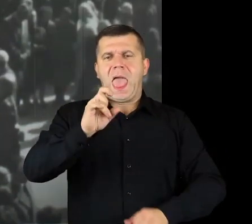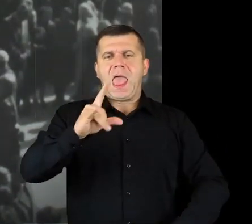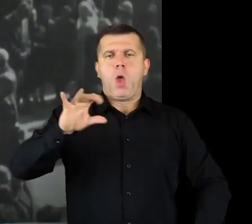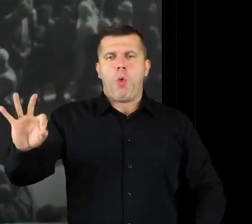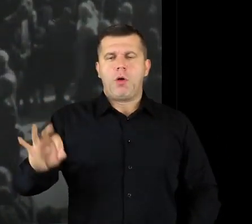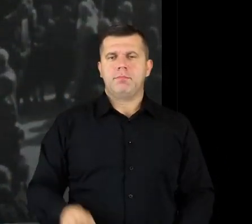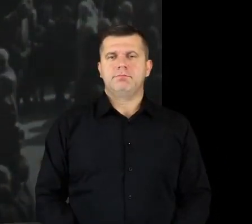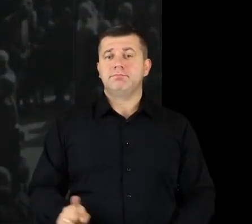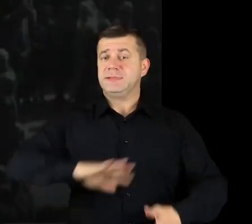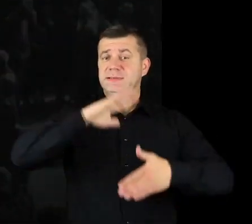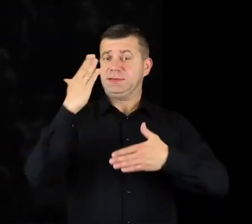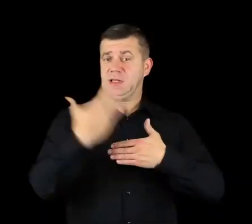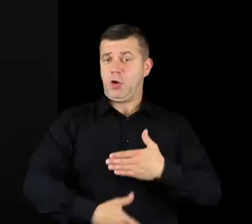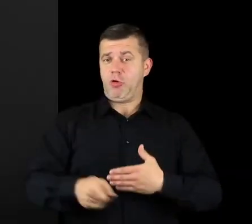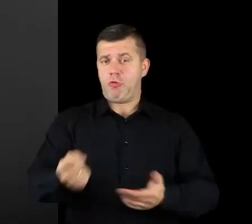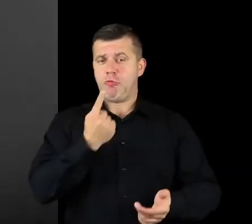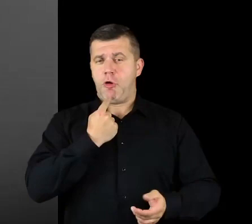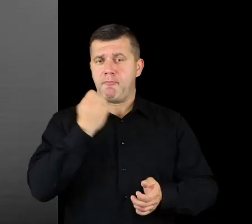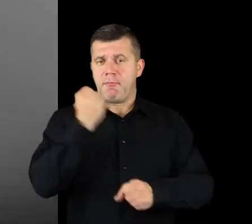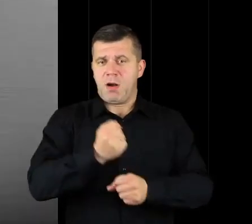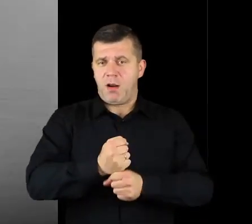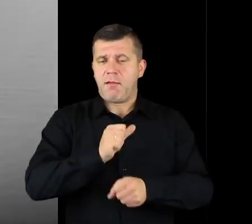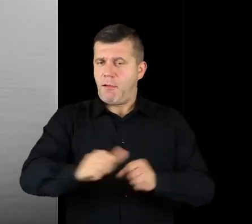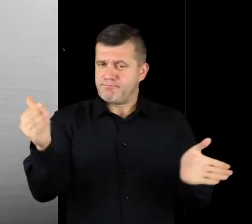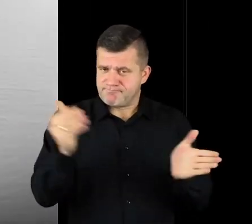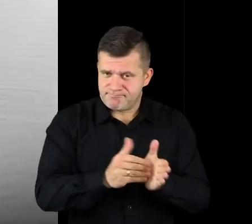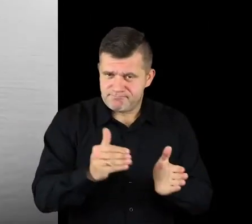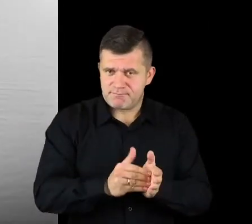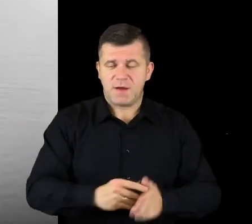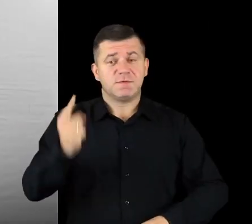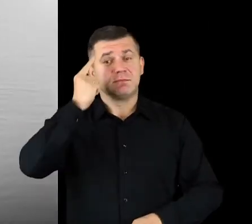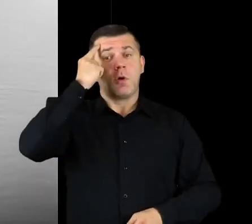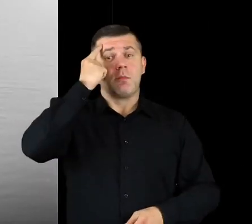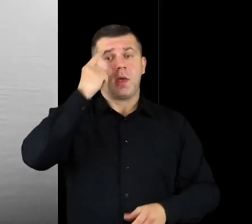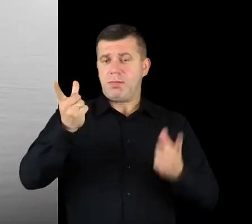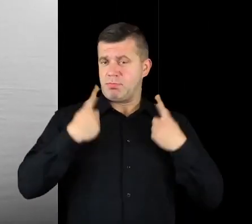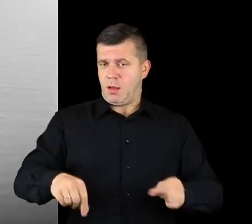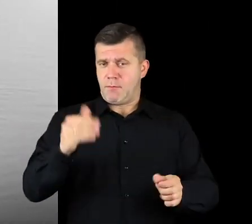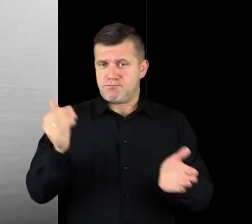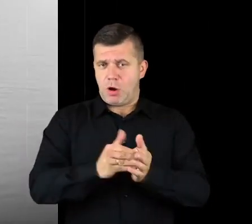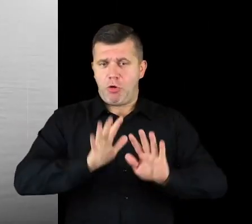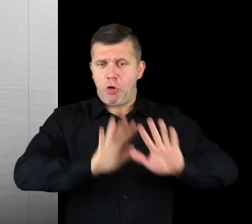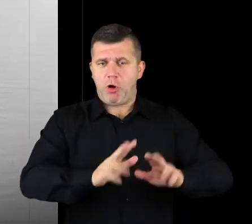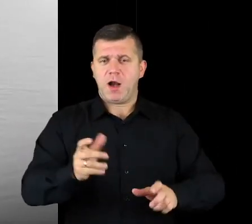<<At the end of this little paper I would like to point out that it’s particularly important to protect fishes of Vistula,